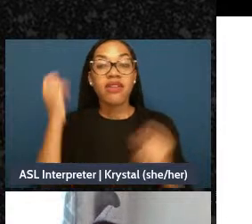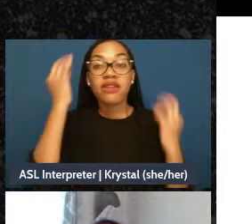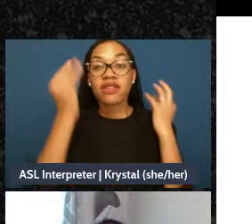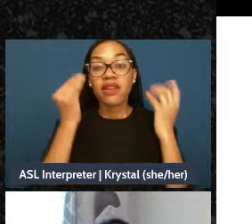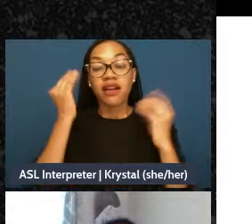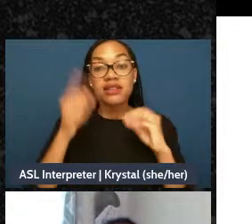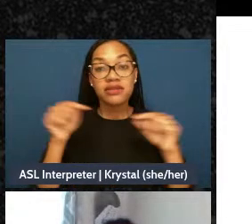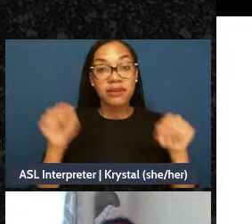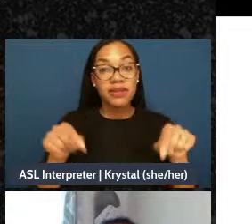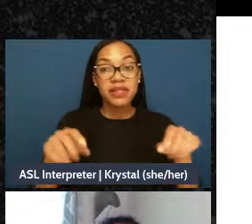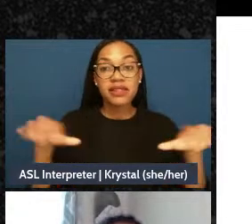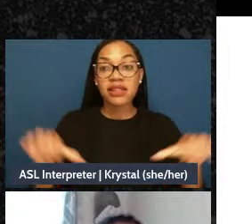Who are the people that